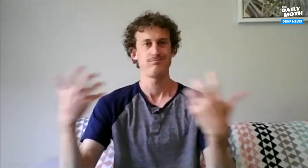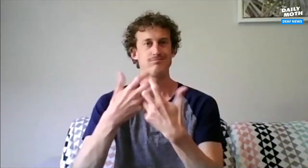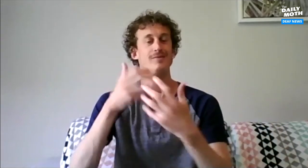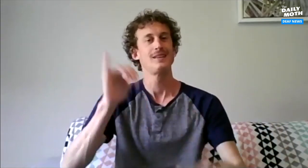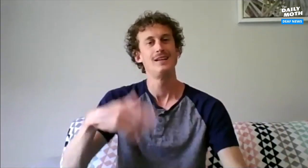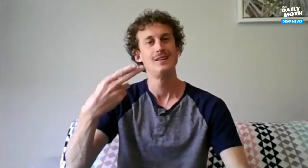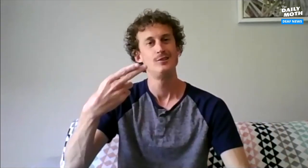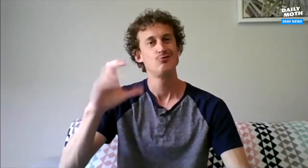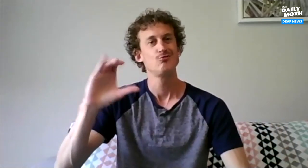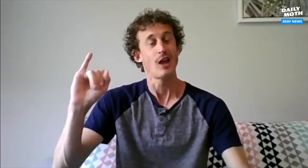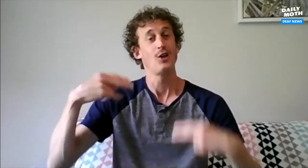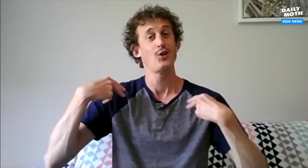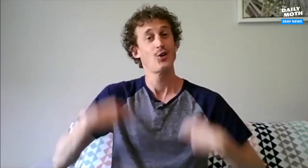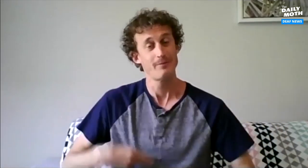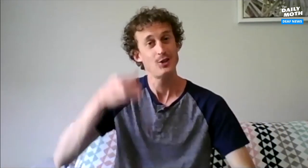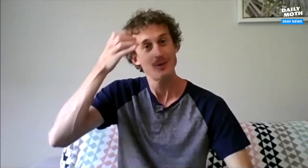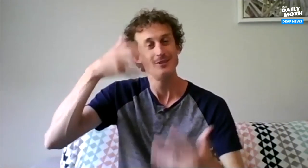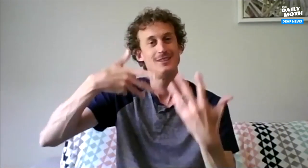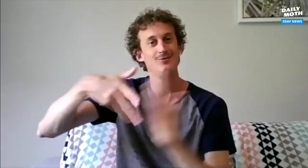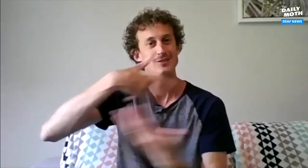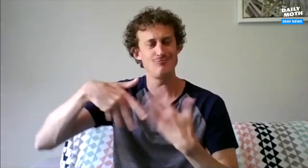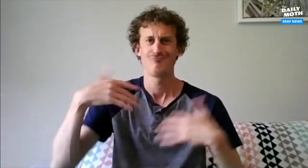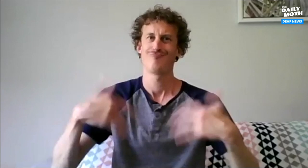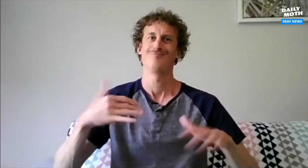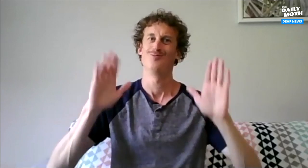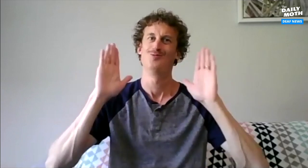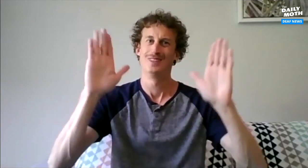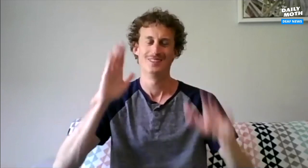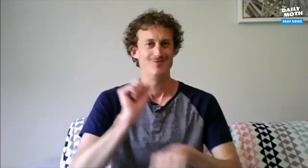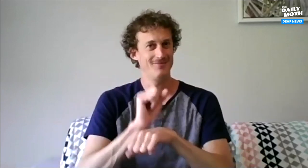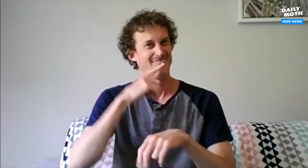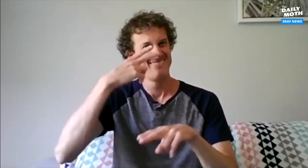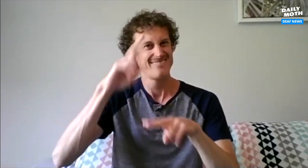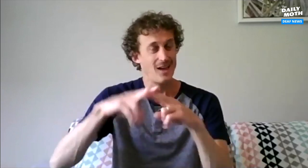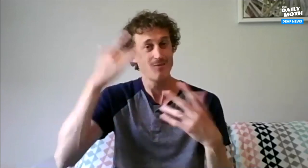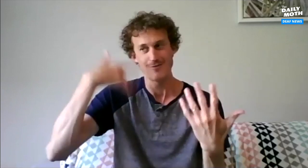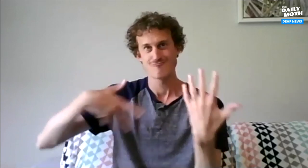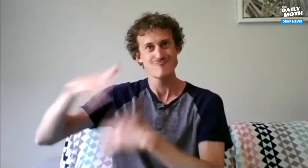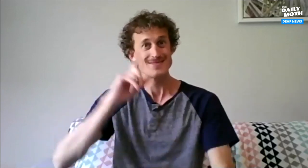and that's called an HCI: Human Computer Interaction. It truly is great work and fun too because I'm interacting